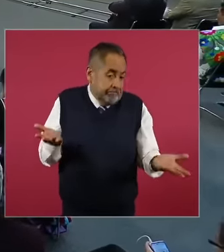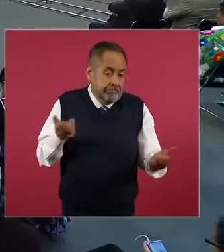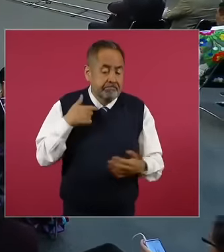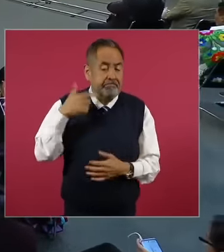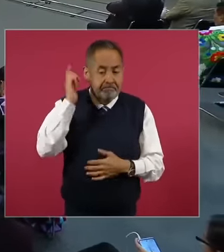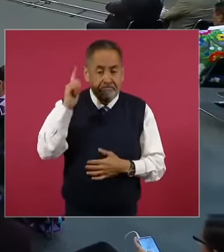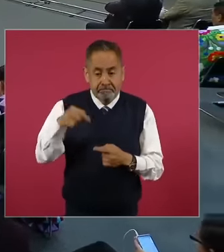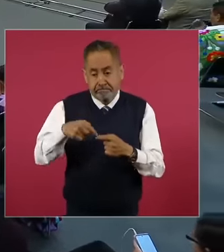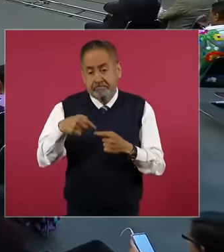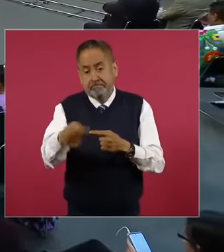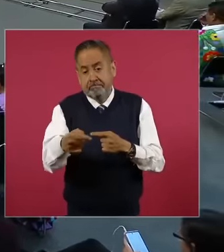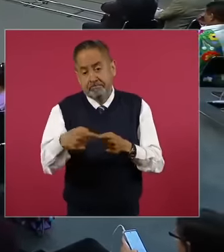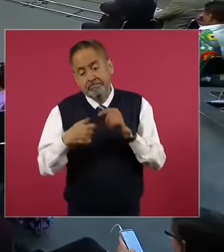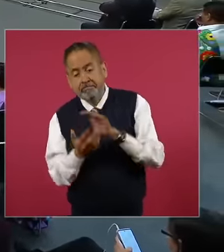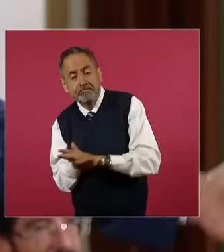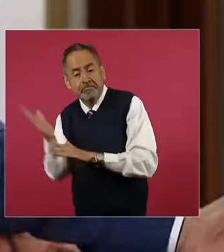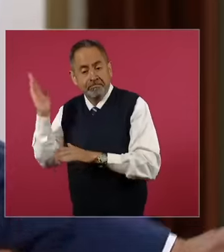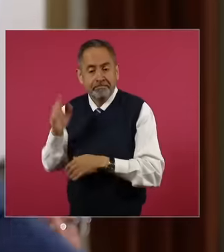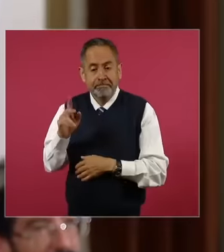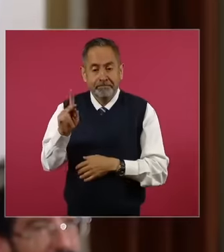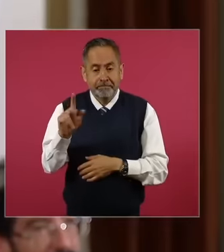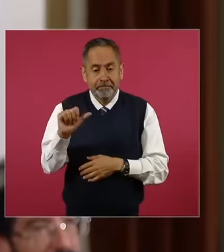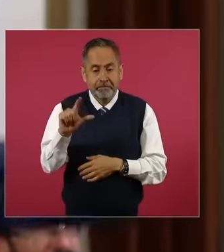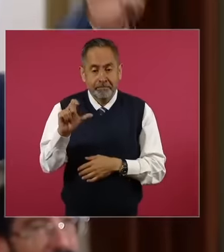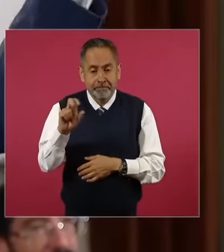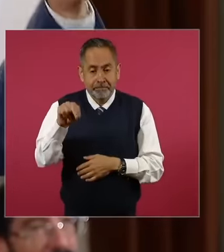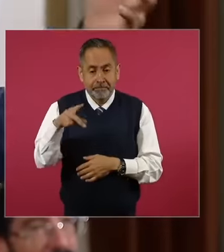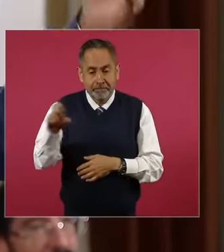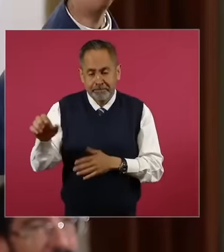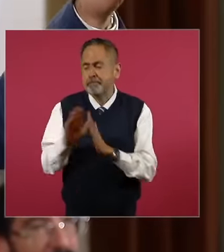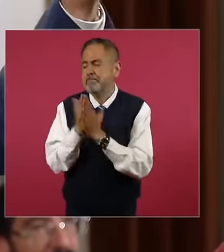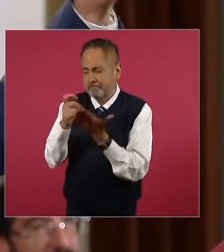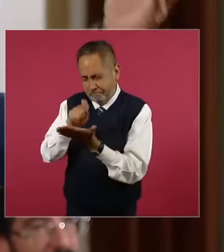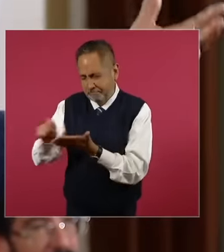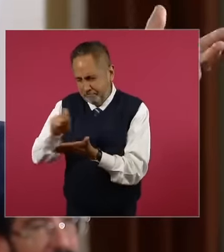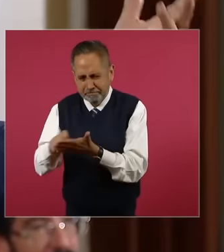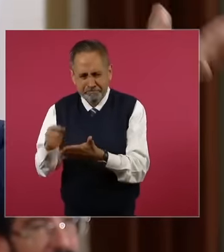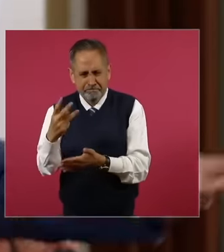'm going to Palenque and that I'm going to write this book, which is going to take me 3 years because it's a